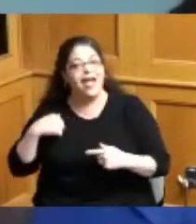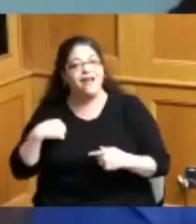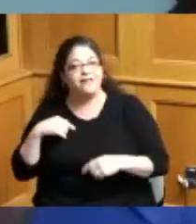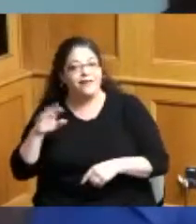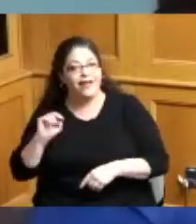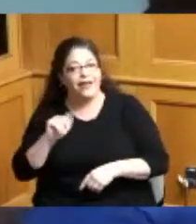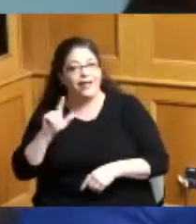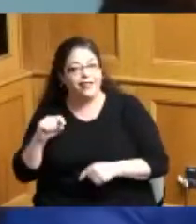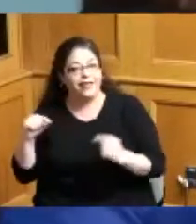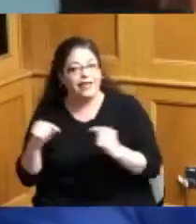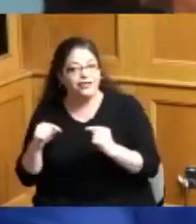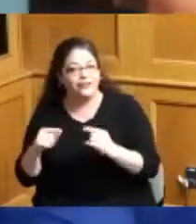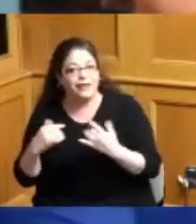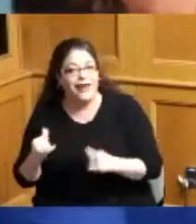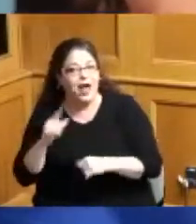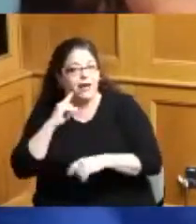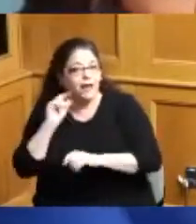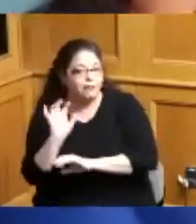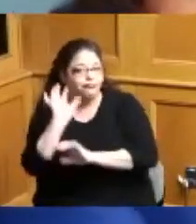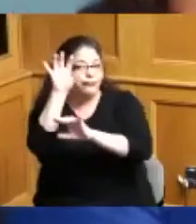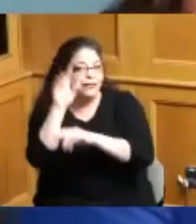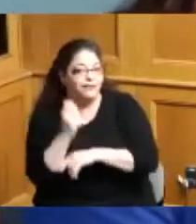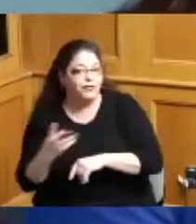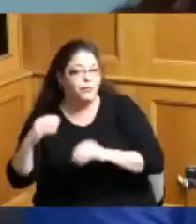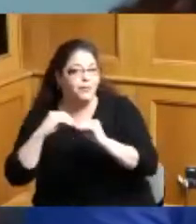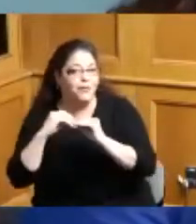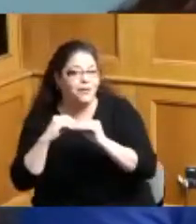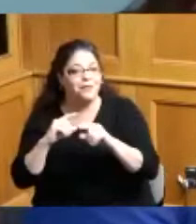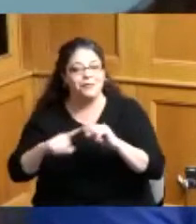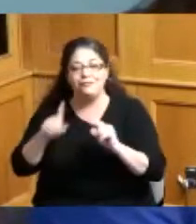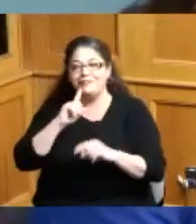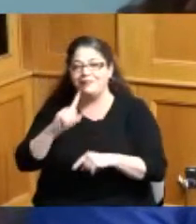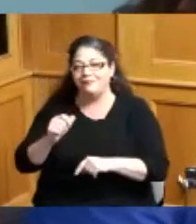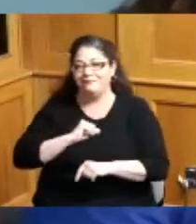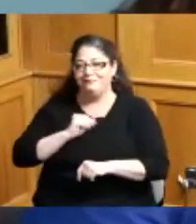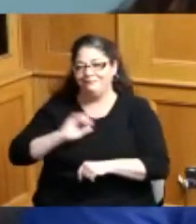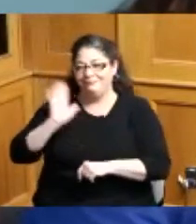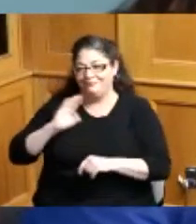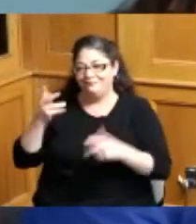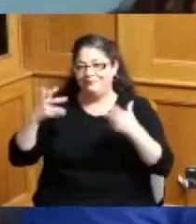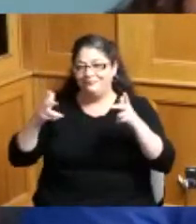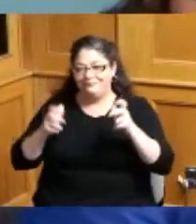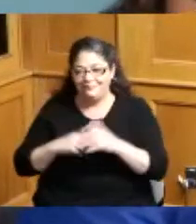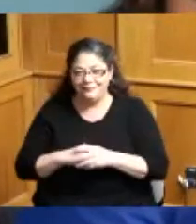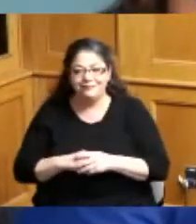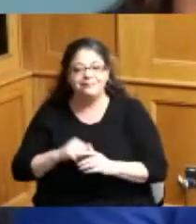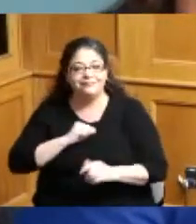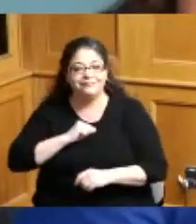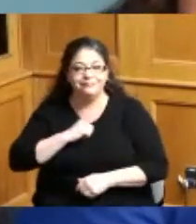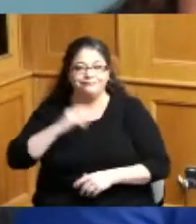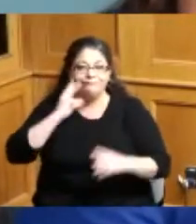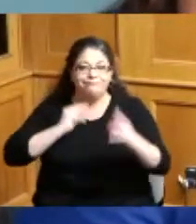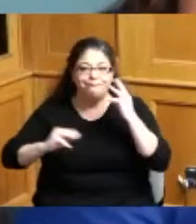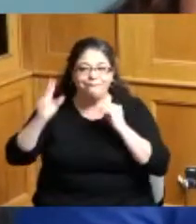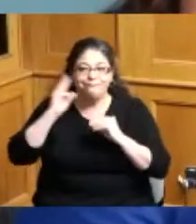I think I got a couple more jump shots in me but coming up through athletics an athletic family